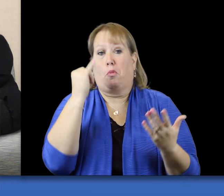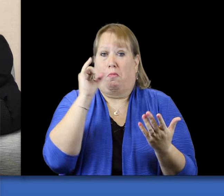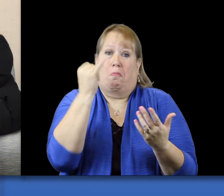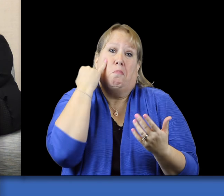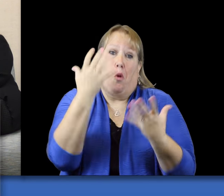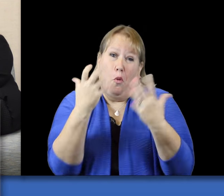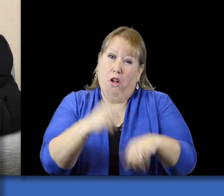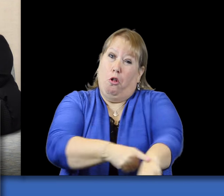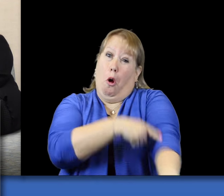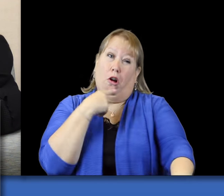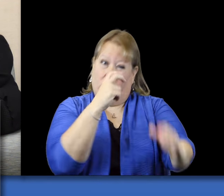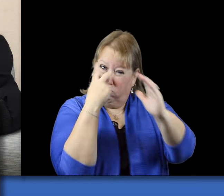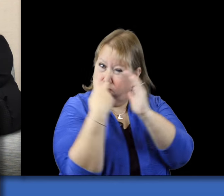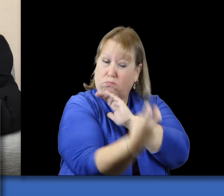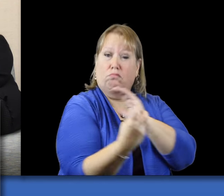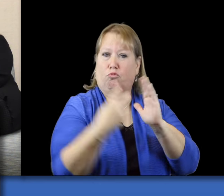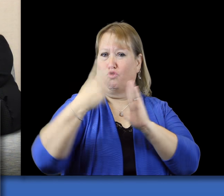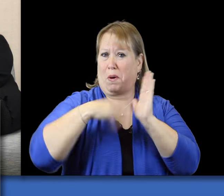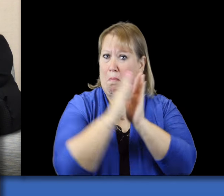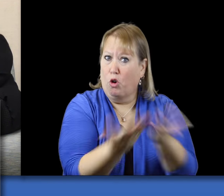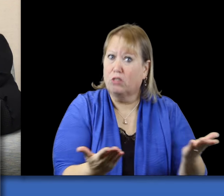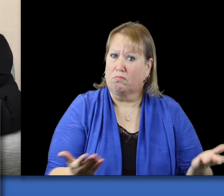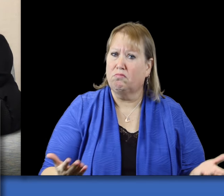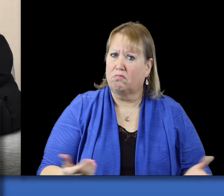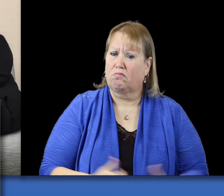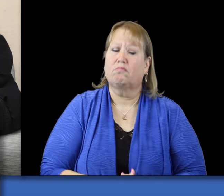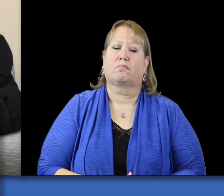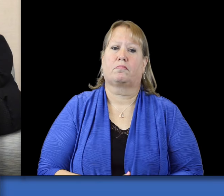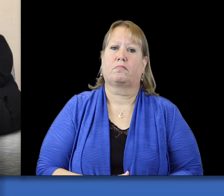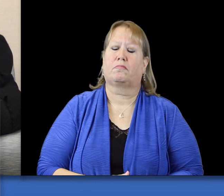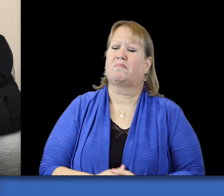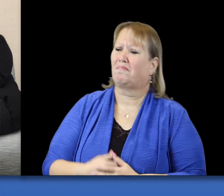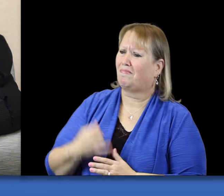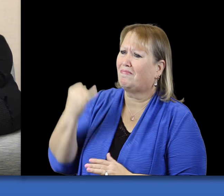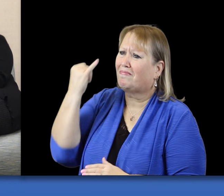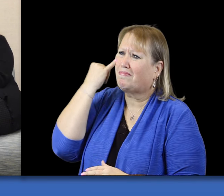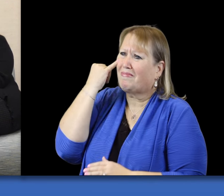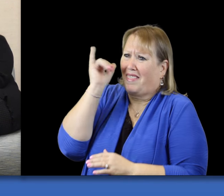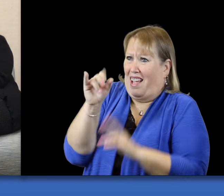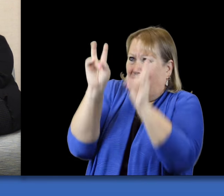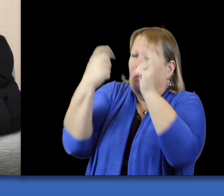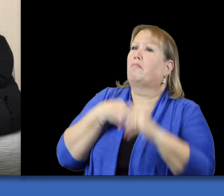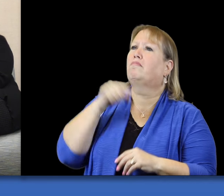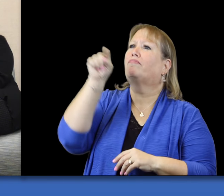for people who want to dig deeper and spend more time. What if the topic doesn't interest me?